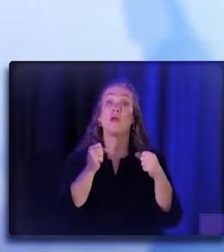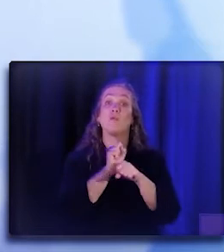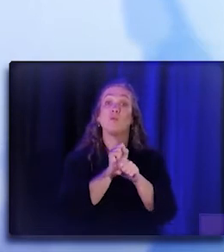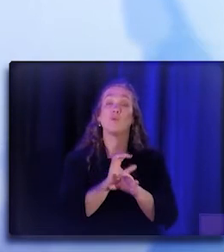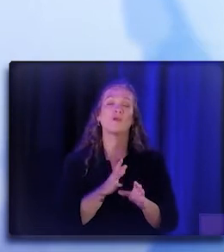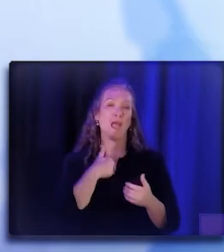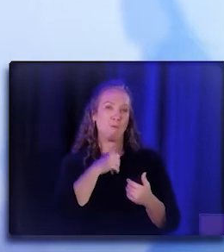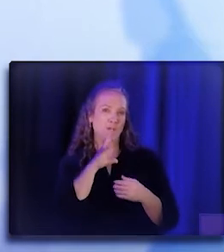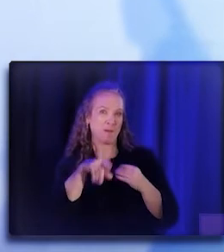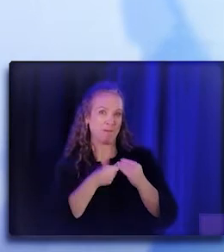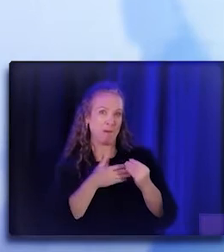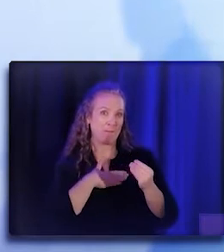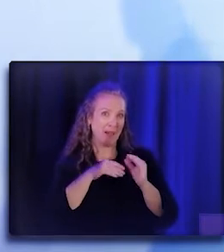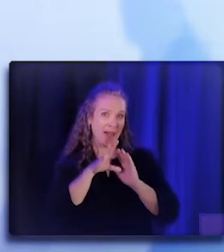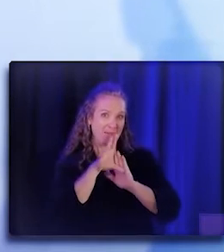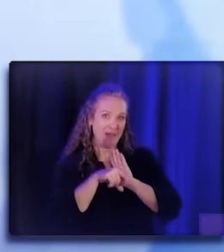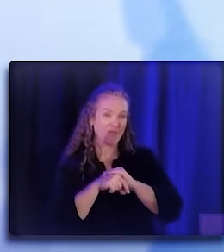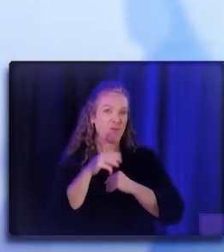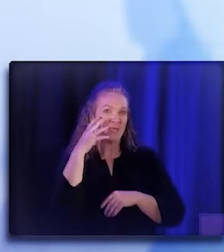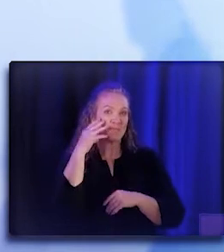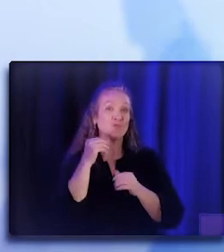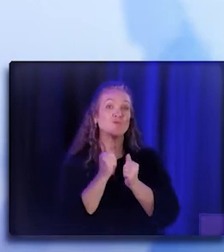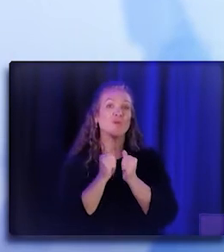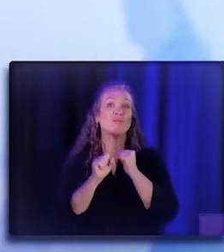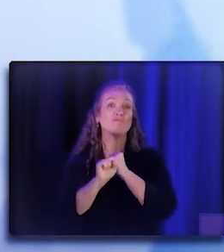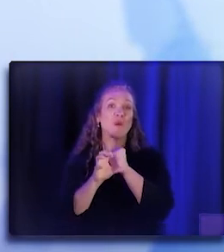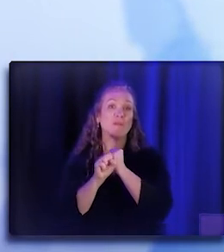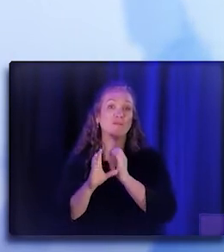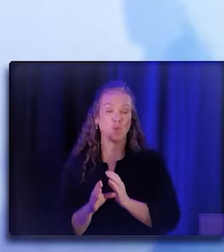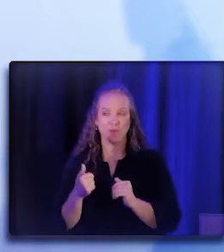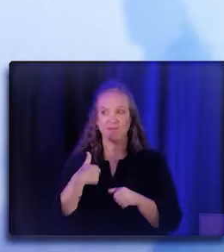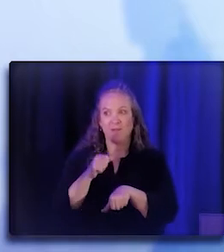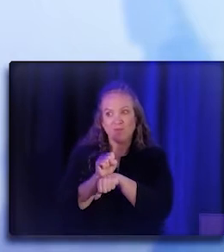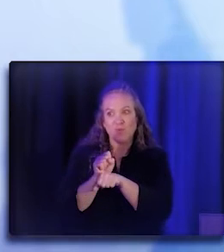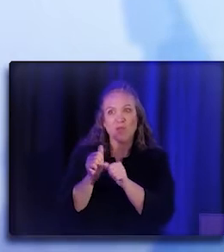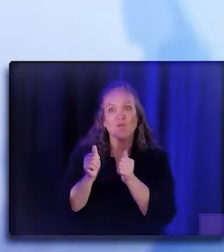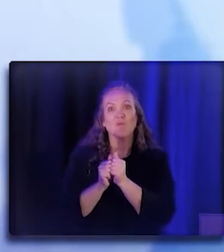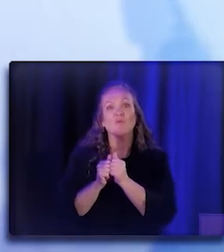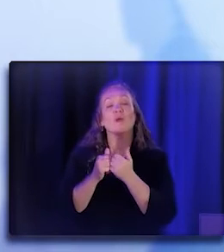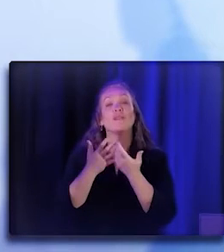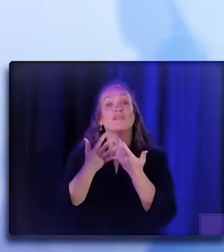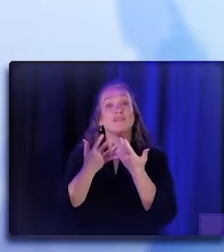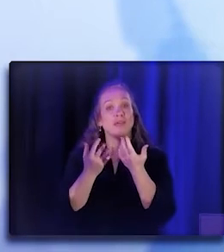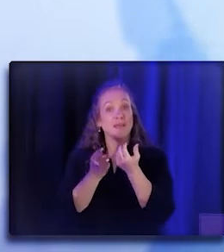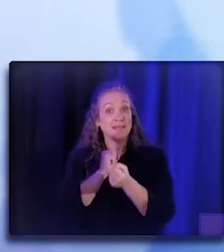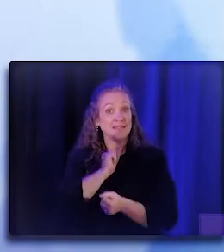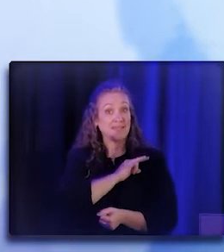and background with Promotores when I was working with and staffing Lideres Campesinas in California,